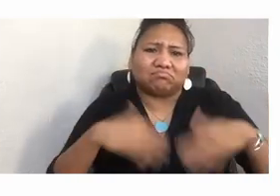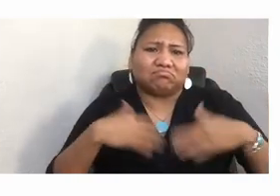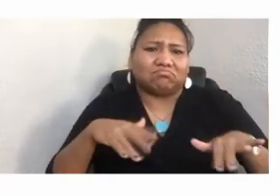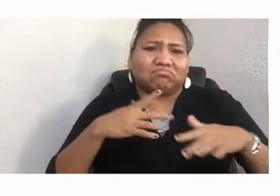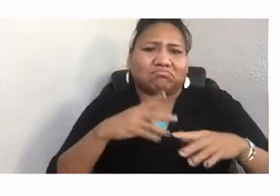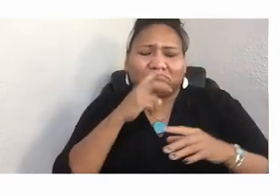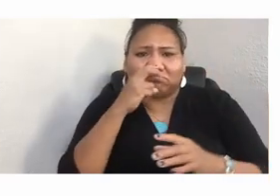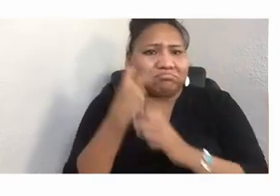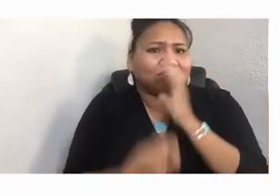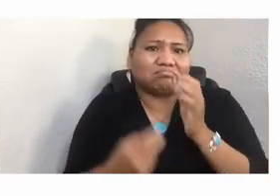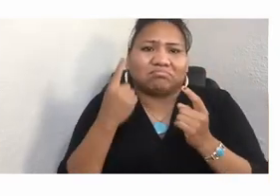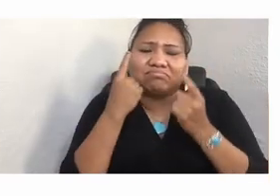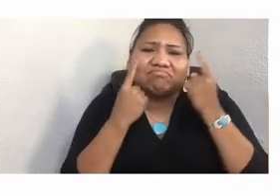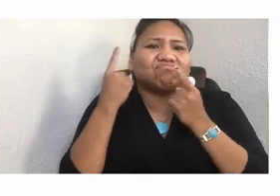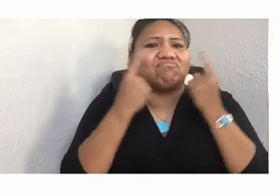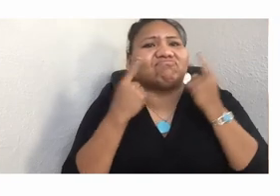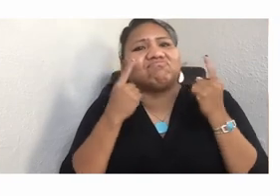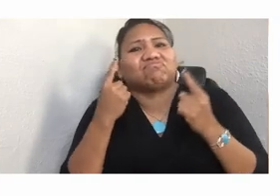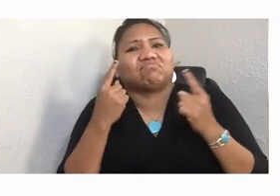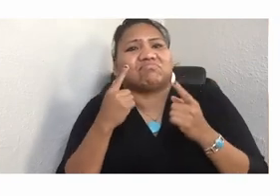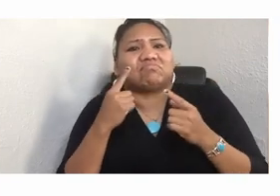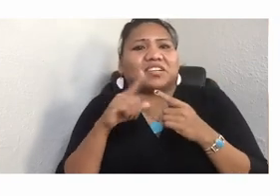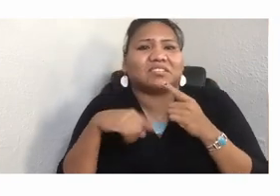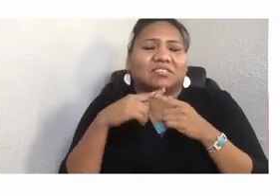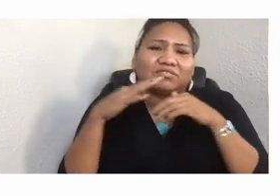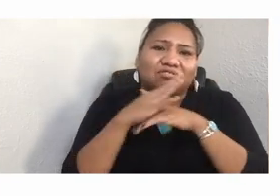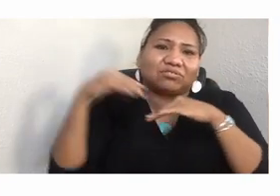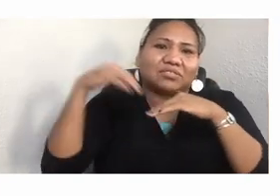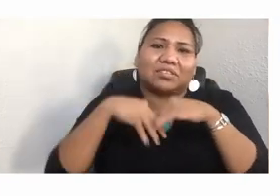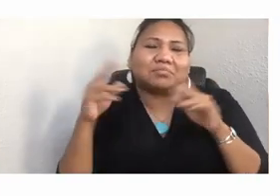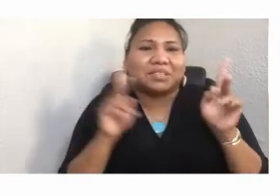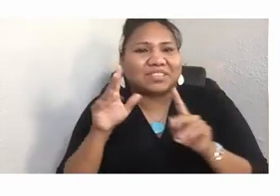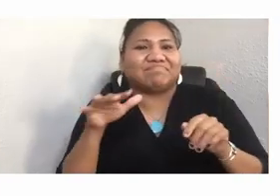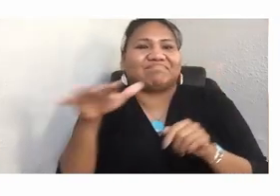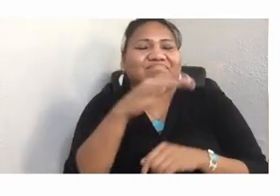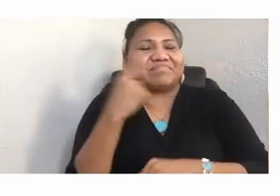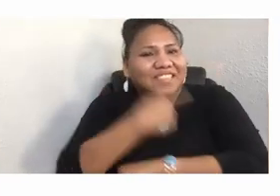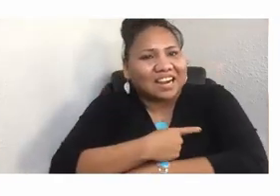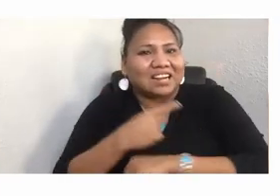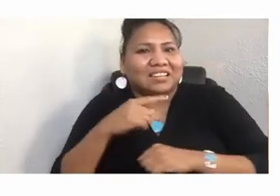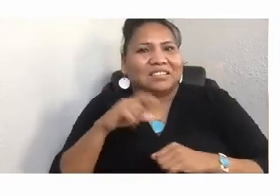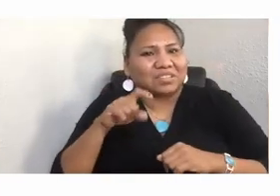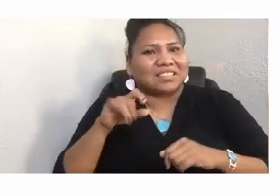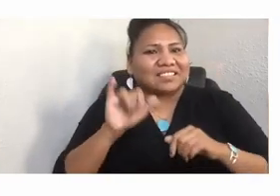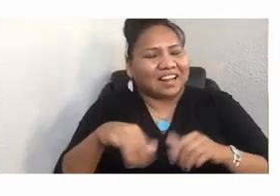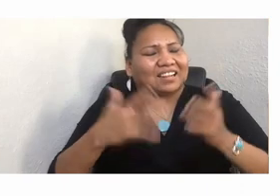with on Indigenous Peoples' Day, which is what we need. I mean, part of it is a celebration.